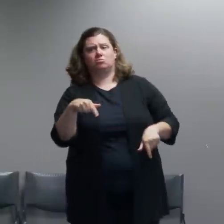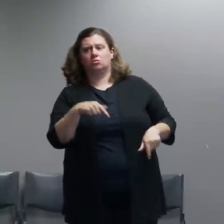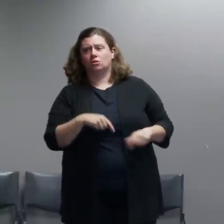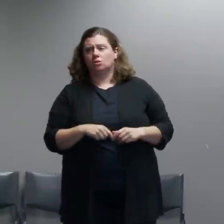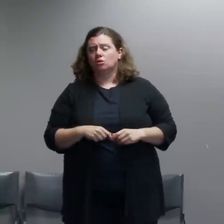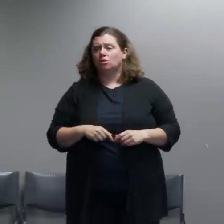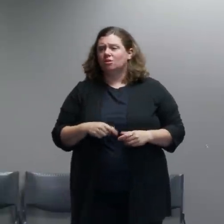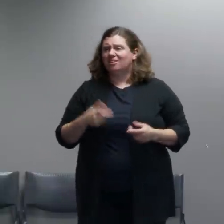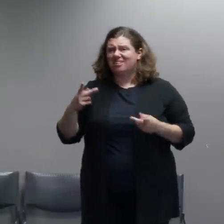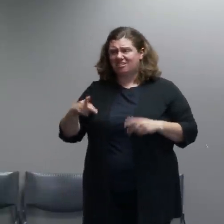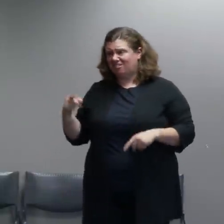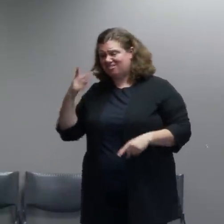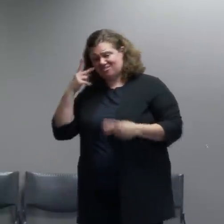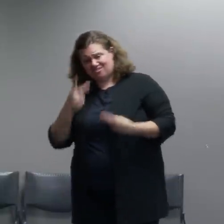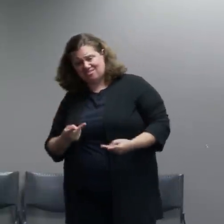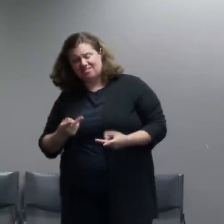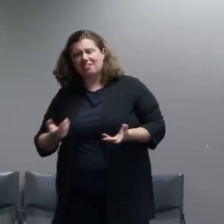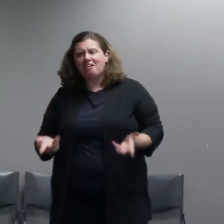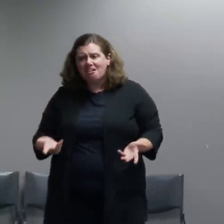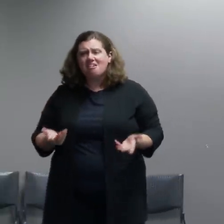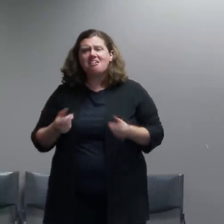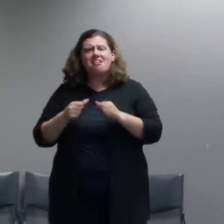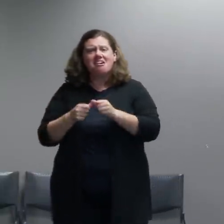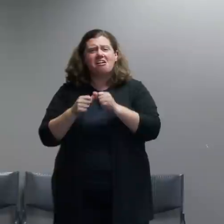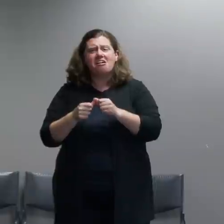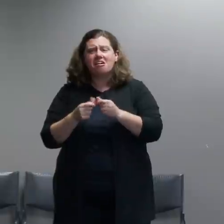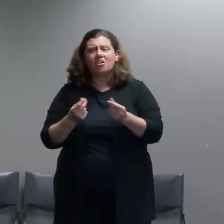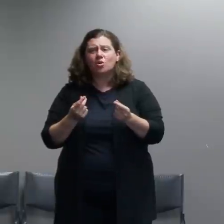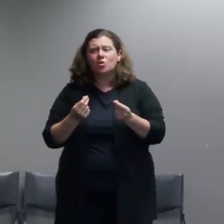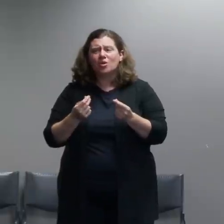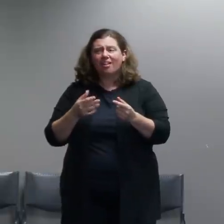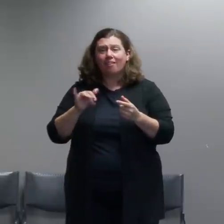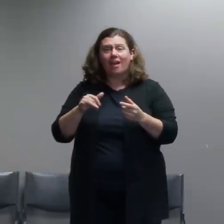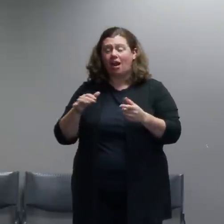fairly well organized agitator core